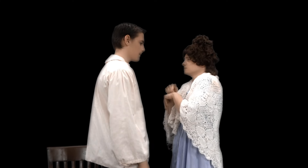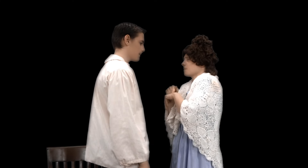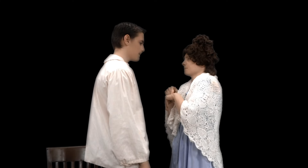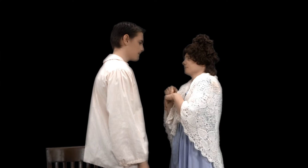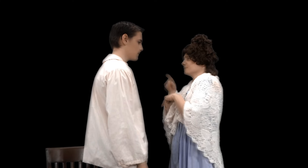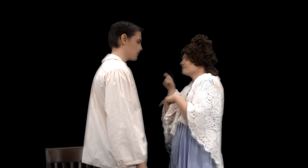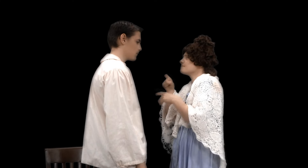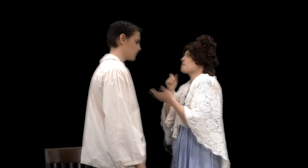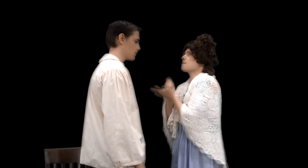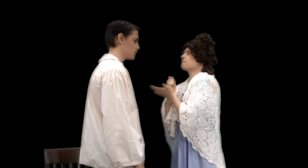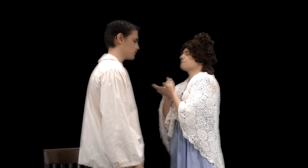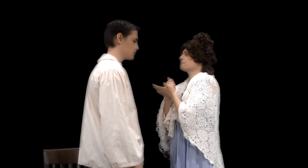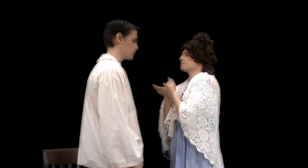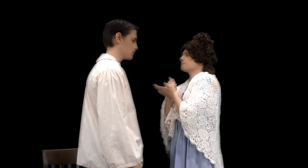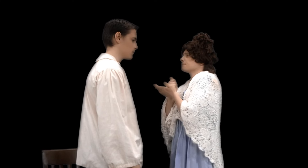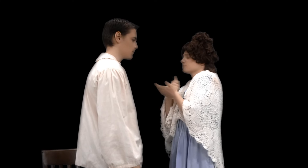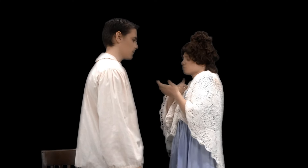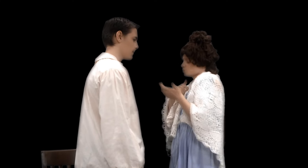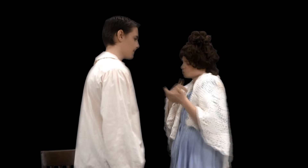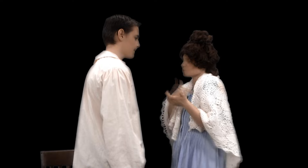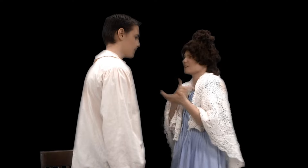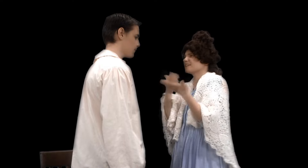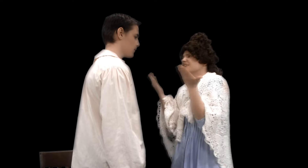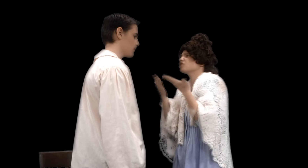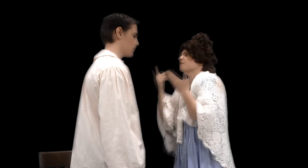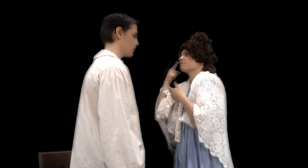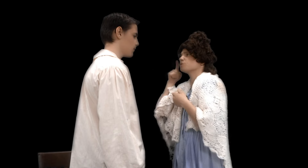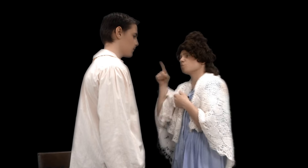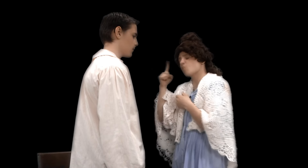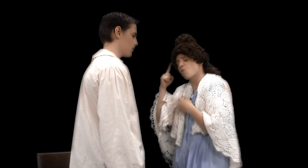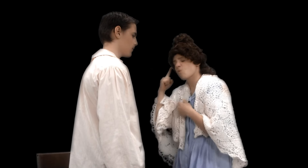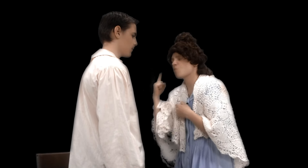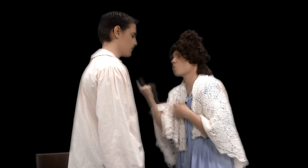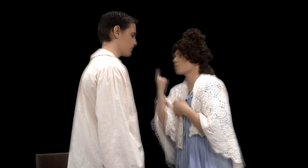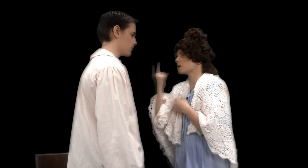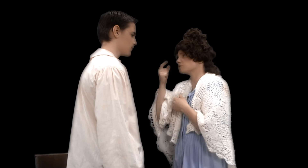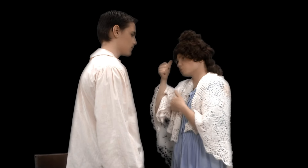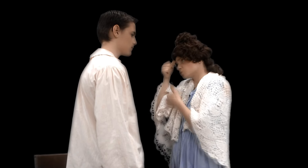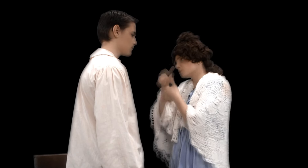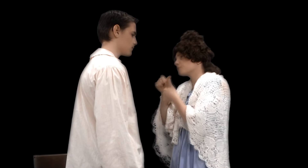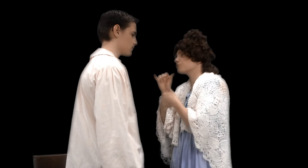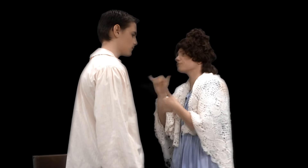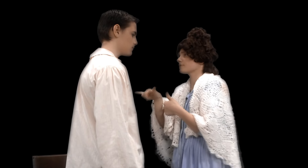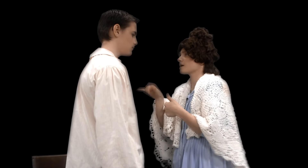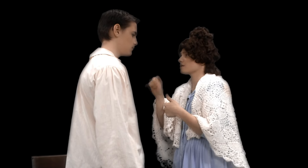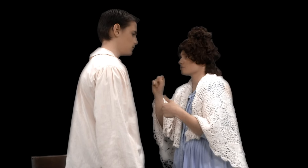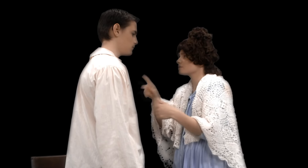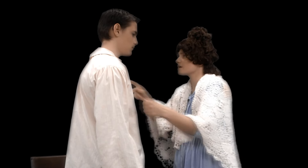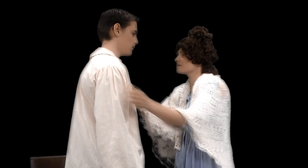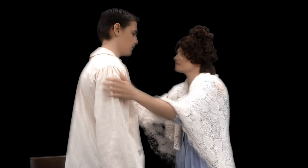Any time you need help, your father and I are here for you always. Remember that, okay?